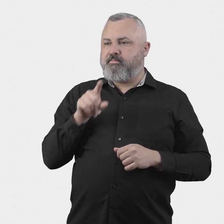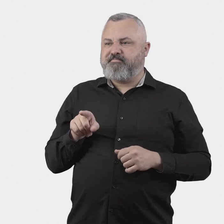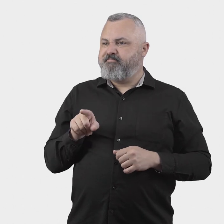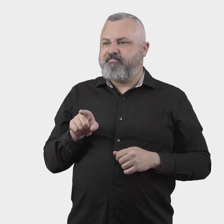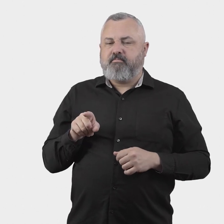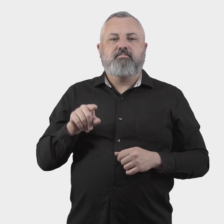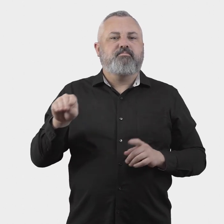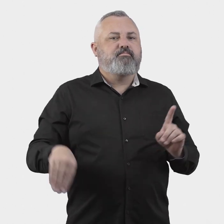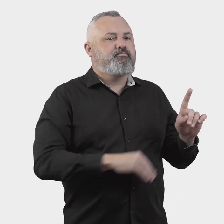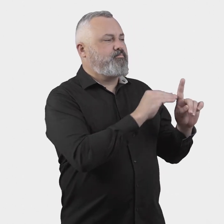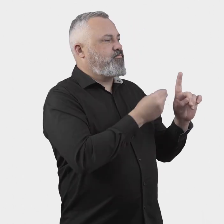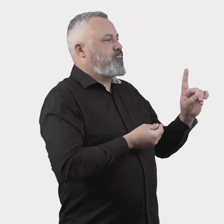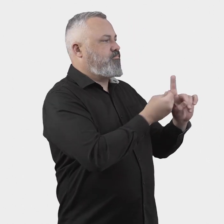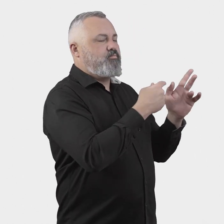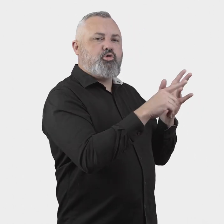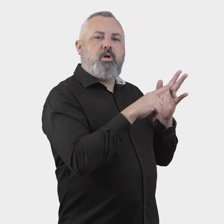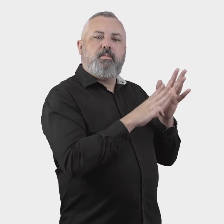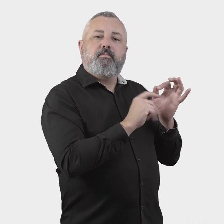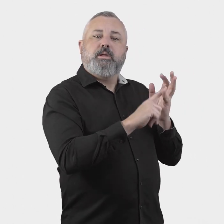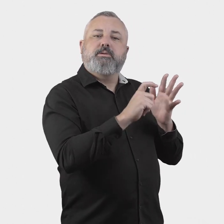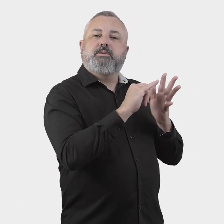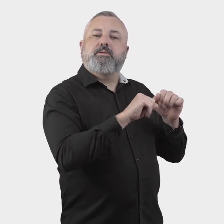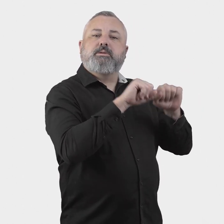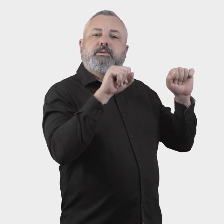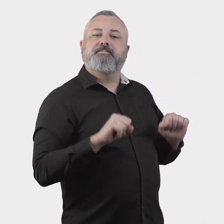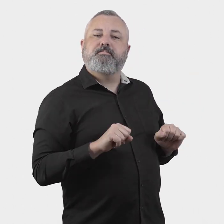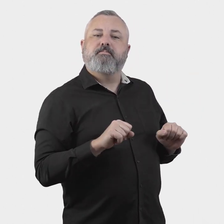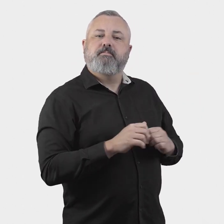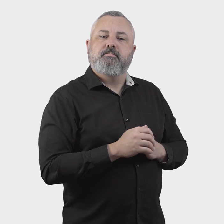refer the complaint directly to the ombuds scheme.